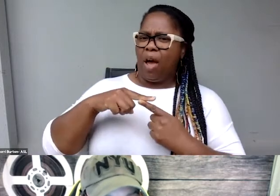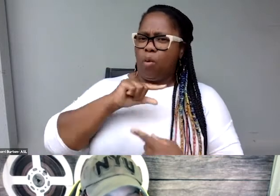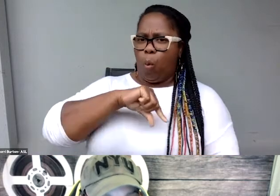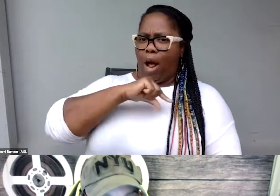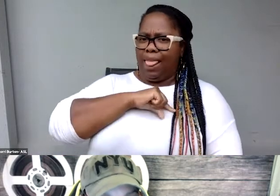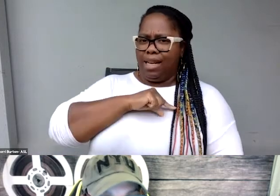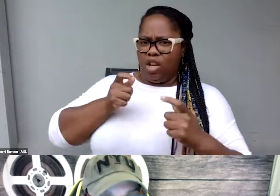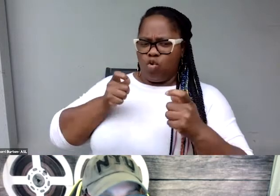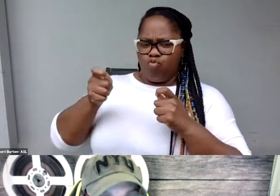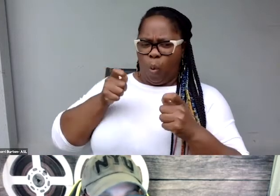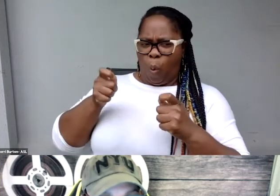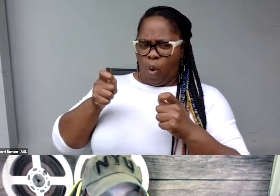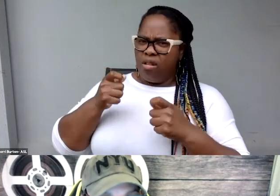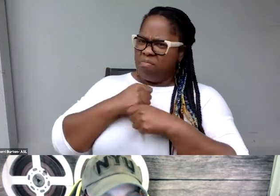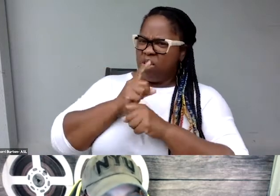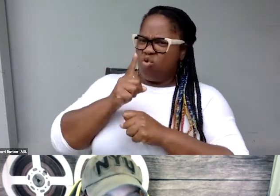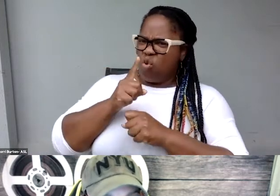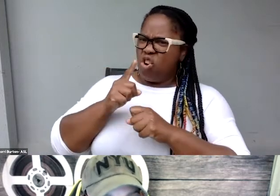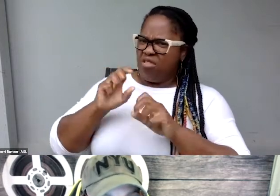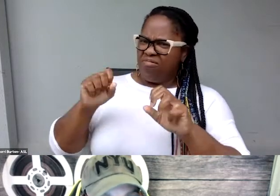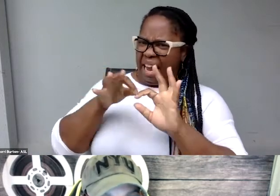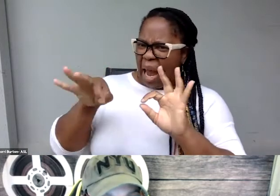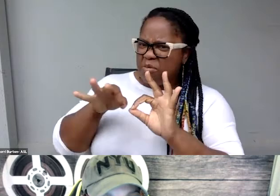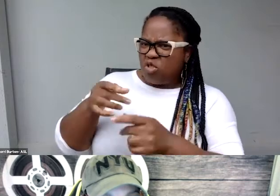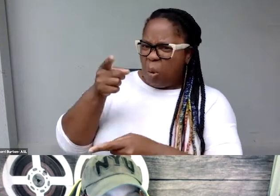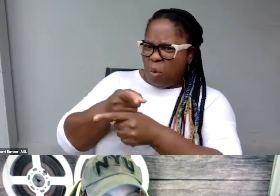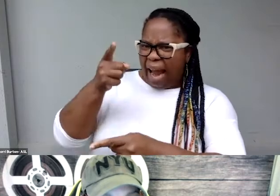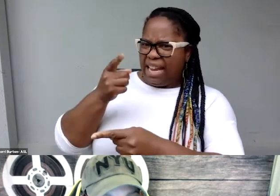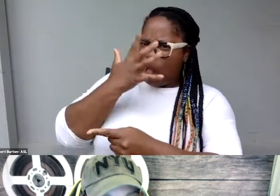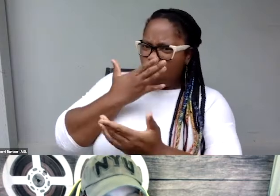from last hour, what are the elements of quality